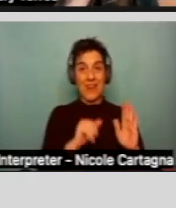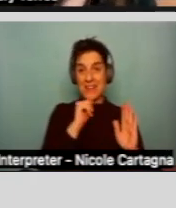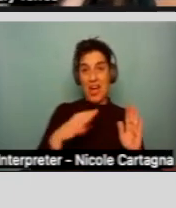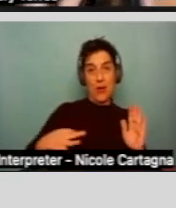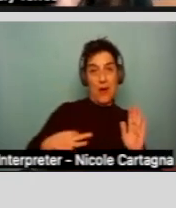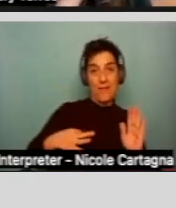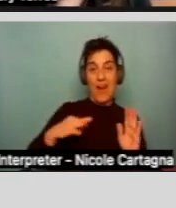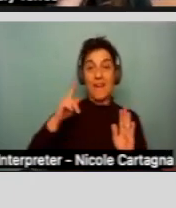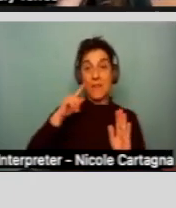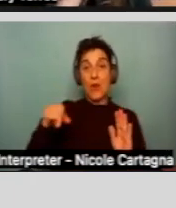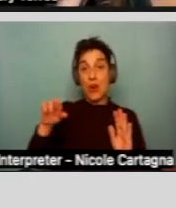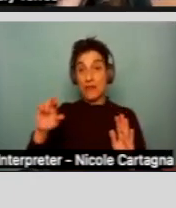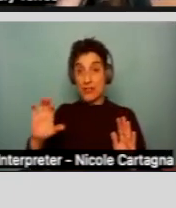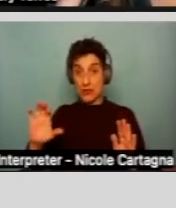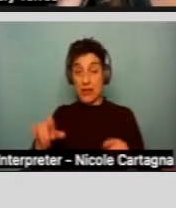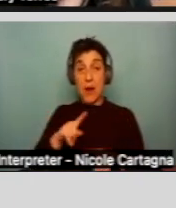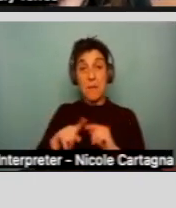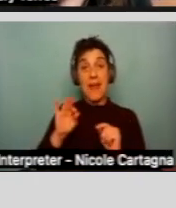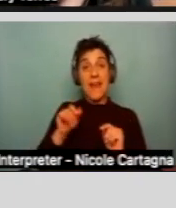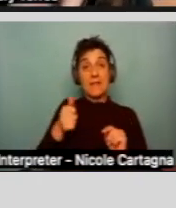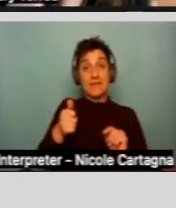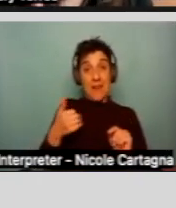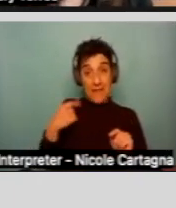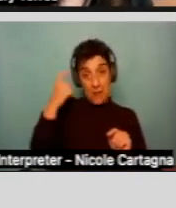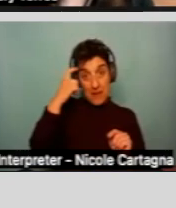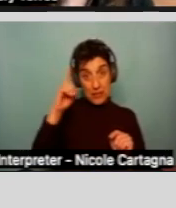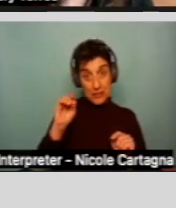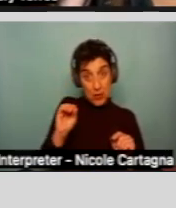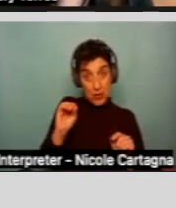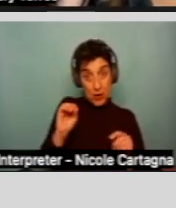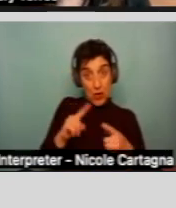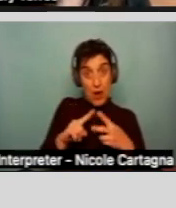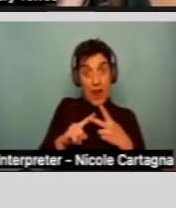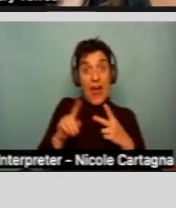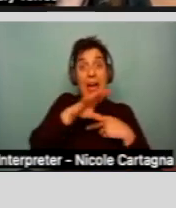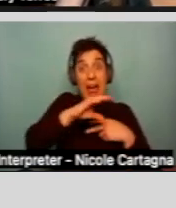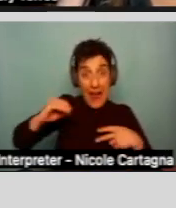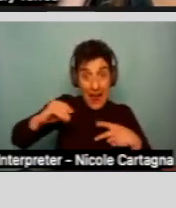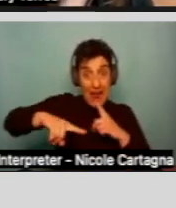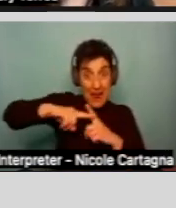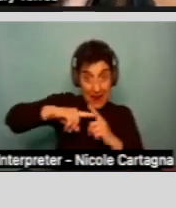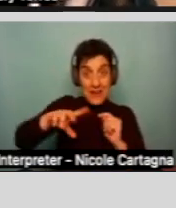But if you have a mental disorder but also have a developmental disability, you must